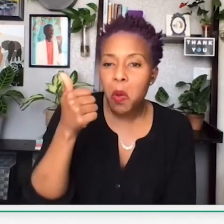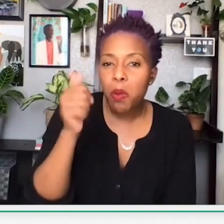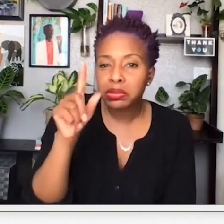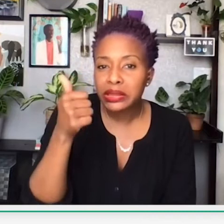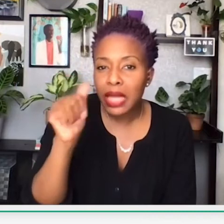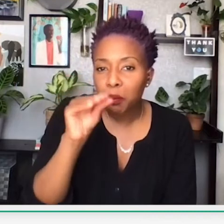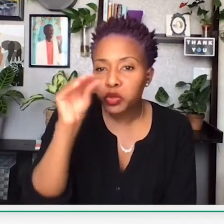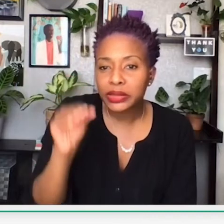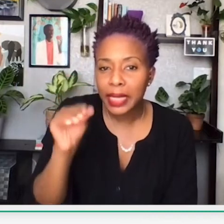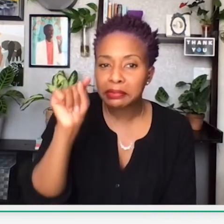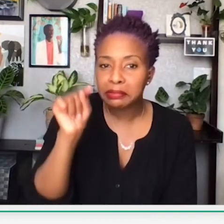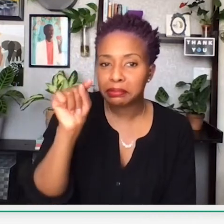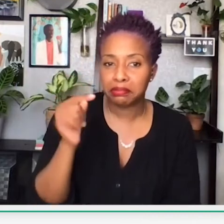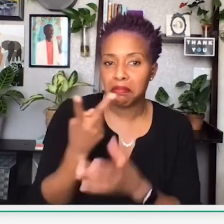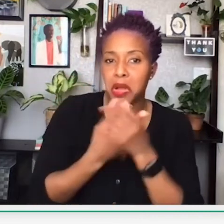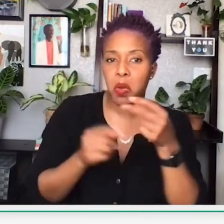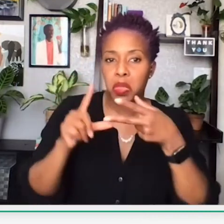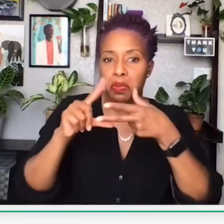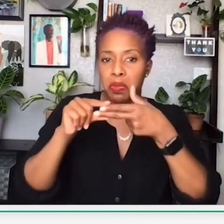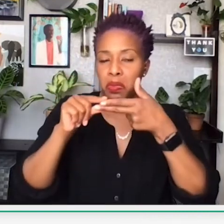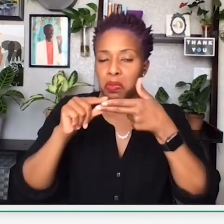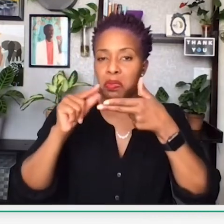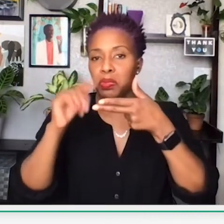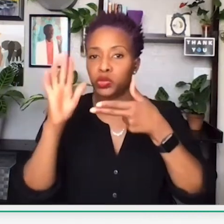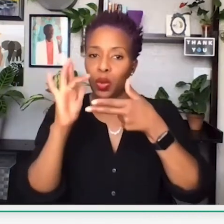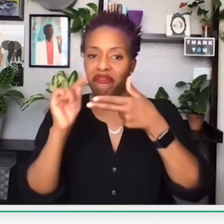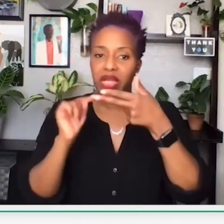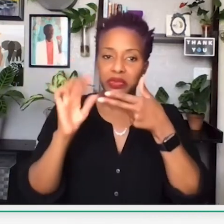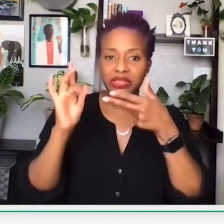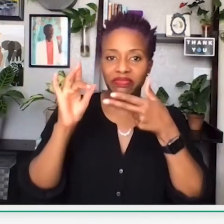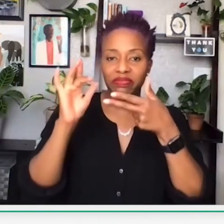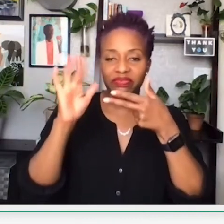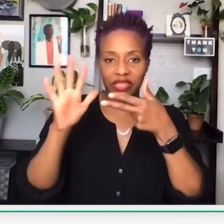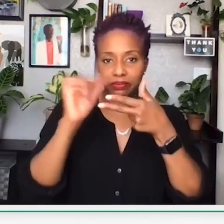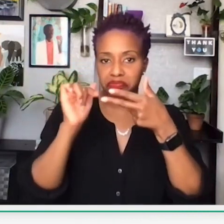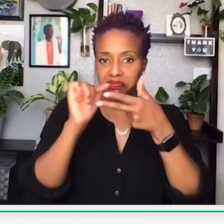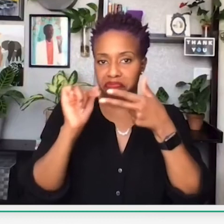black businesses. 10% is 25-75%.